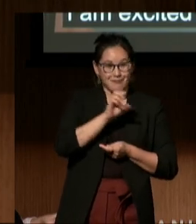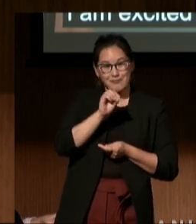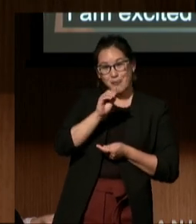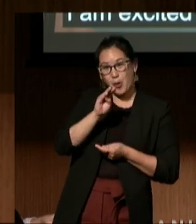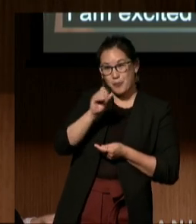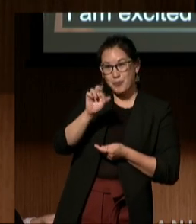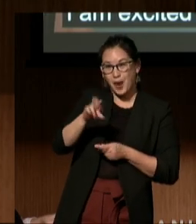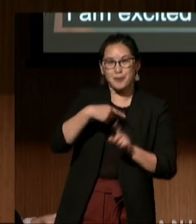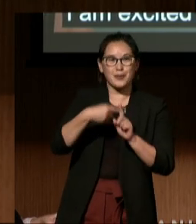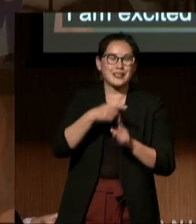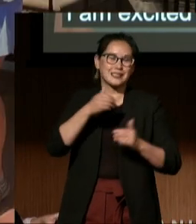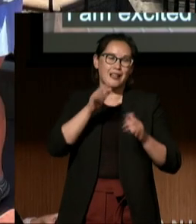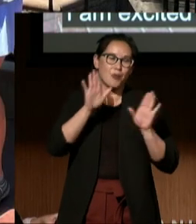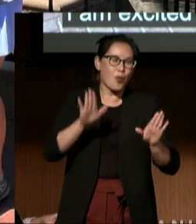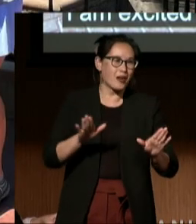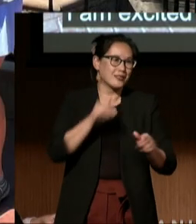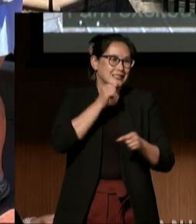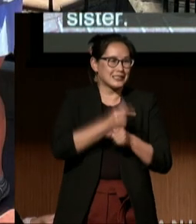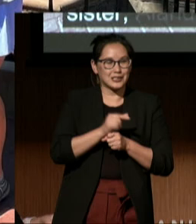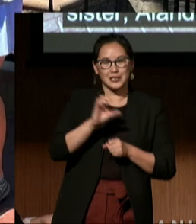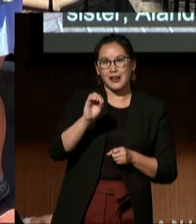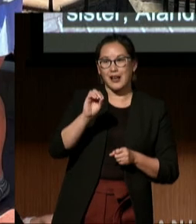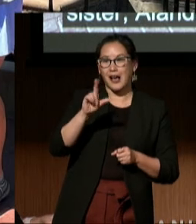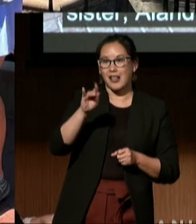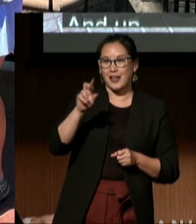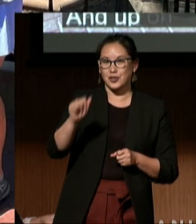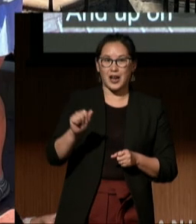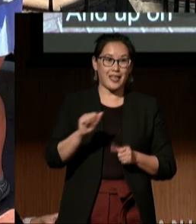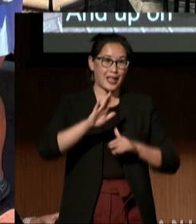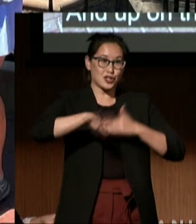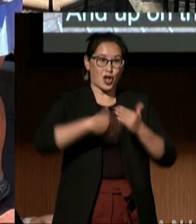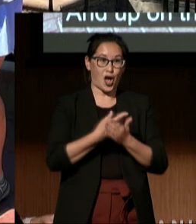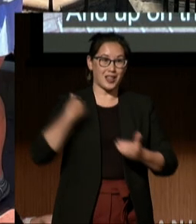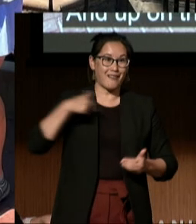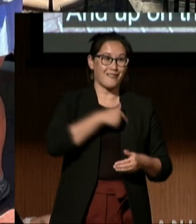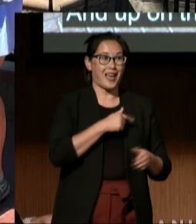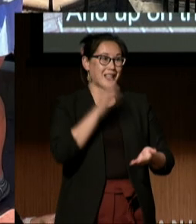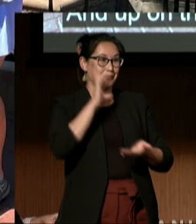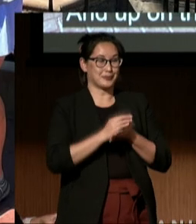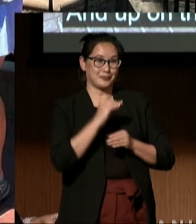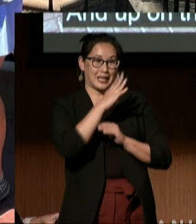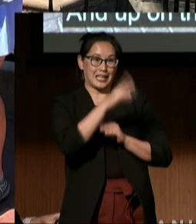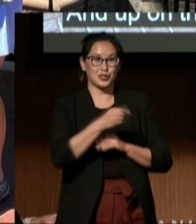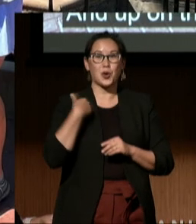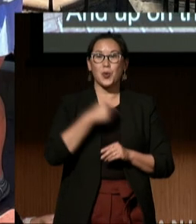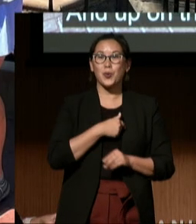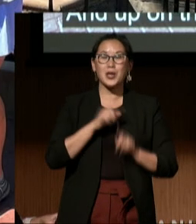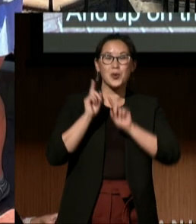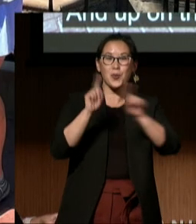And up on the screen, there's a picture of all of us and we went to Great America last summer.